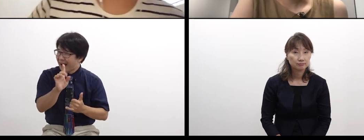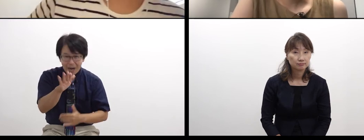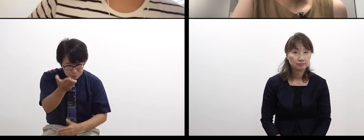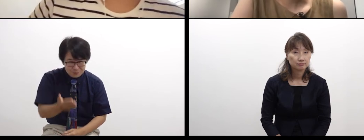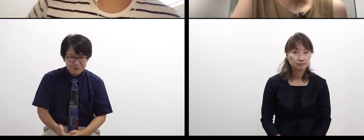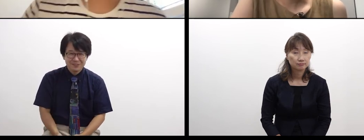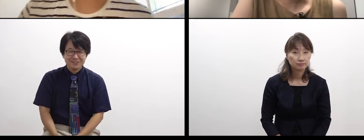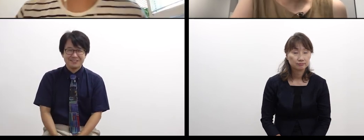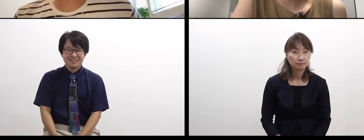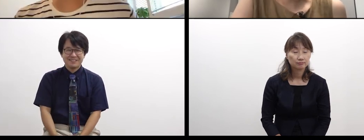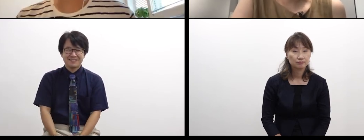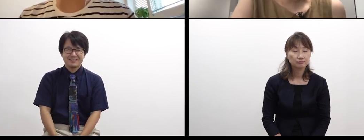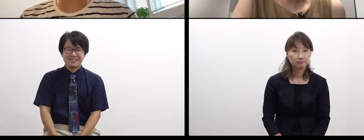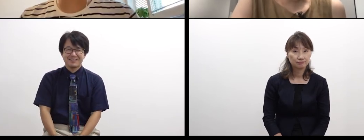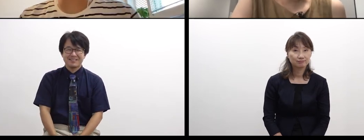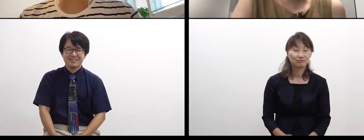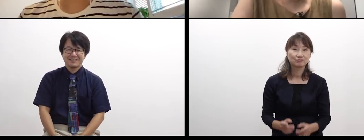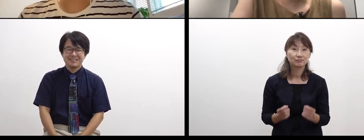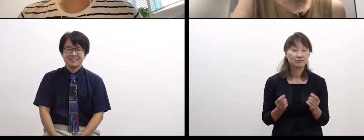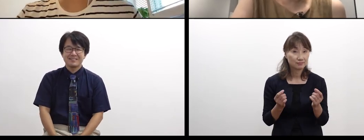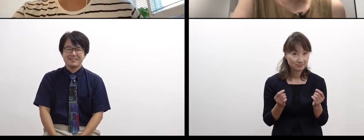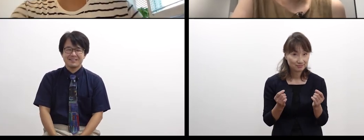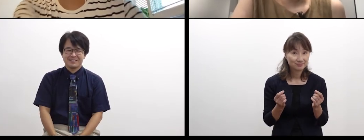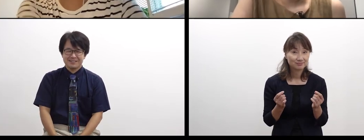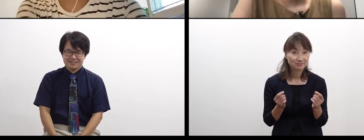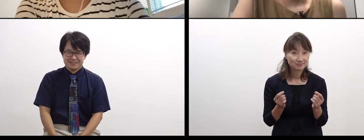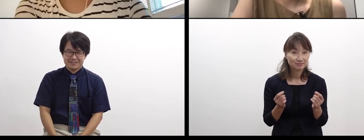Well, maybe,